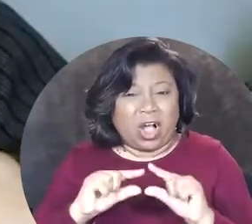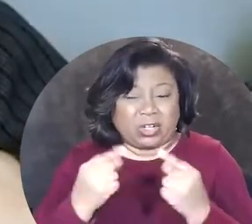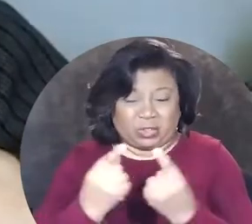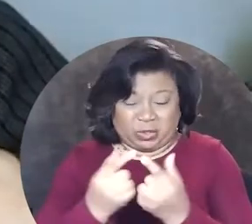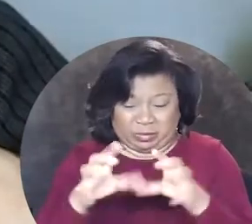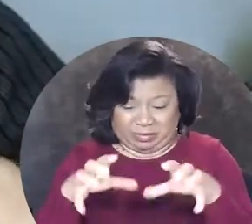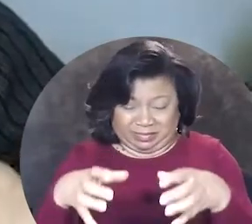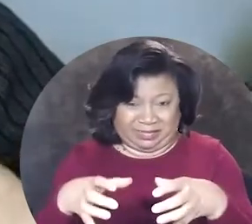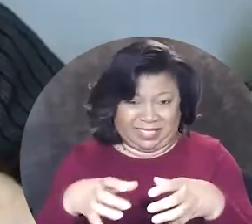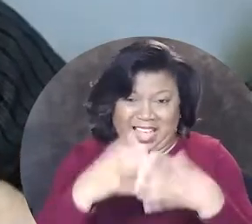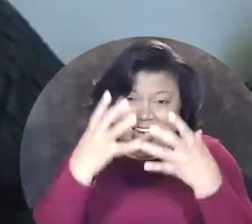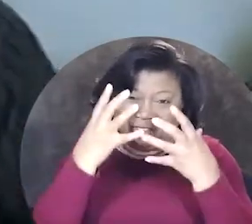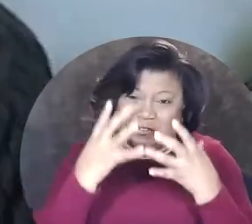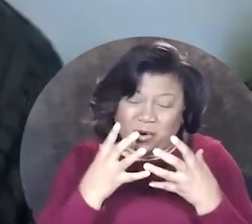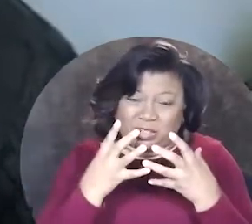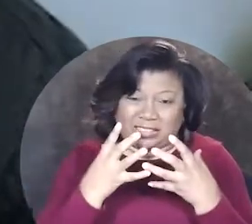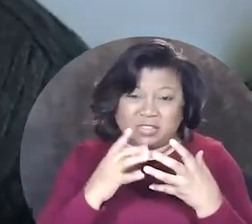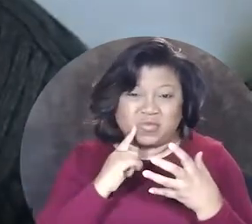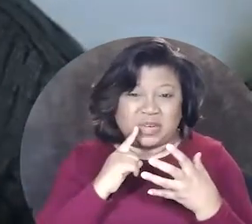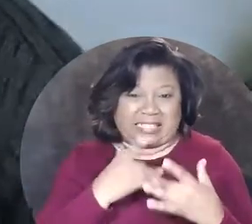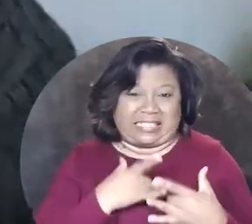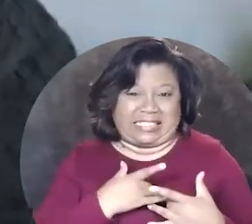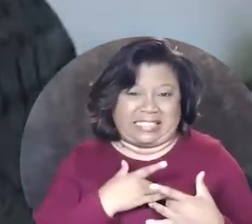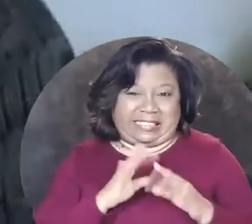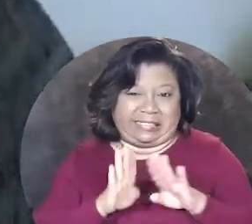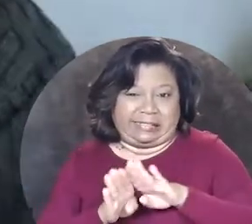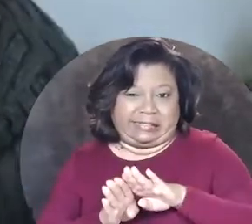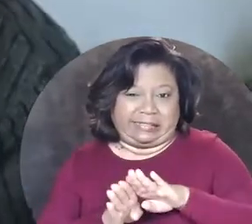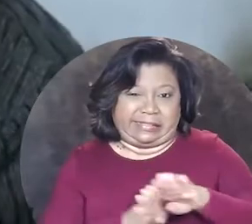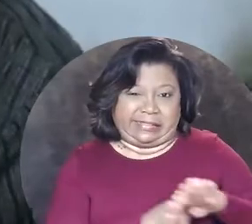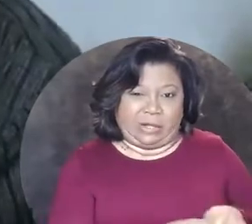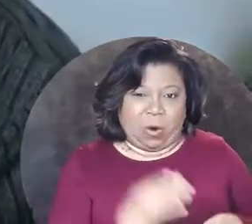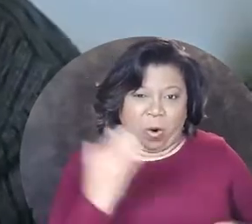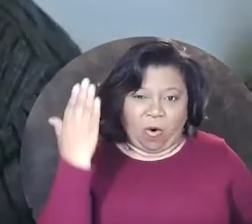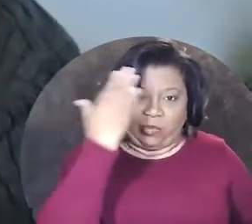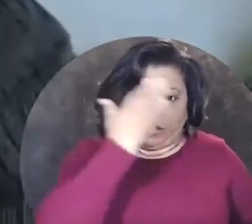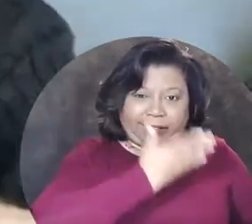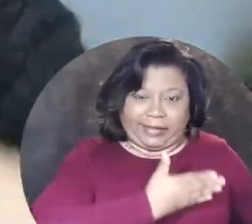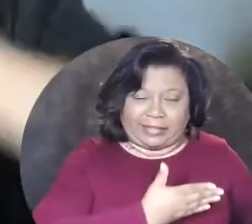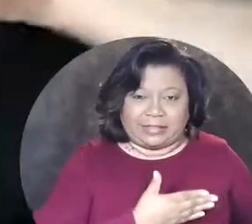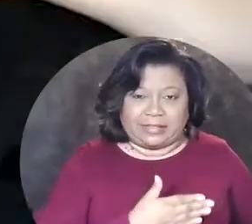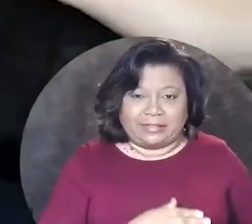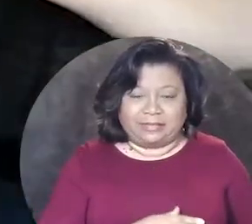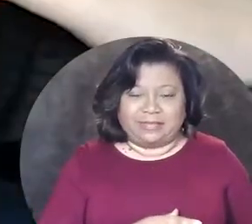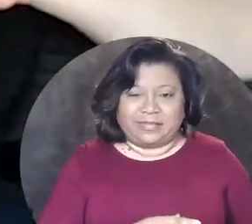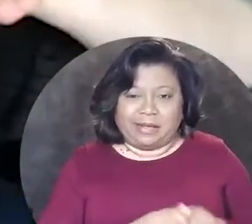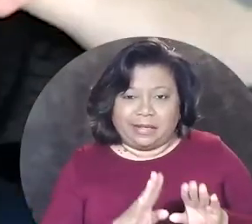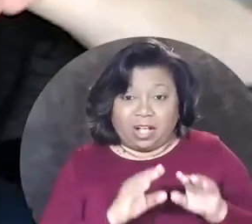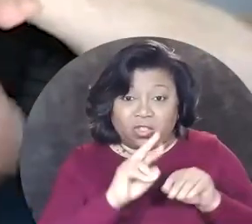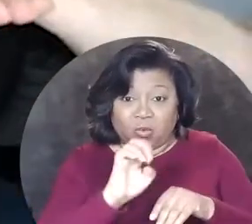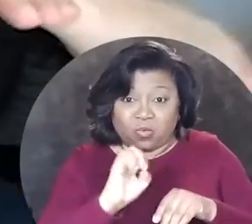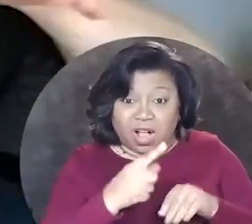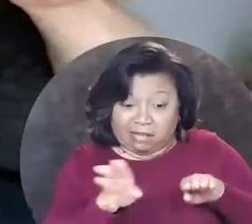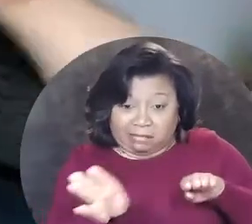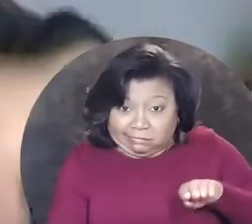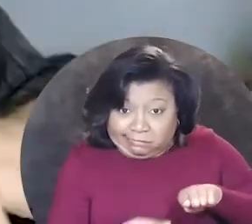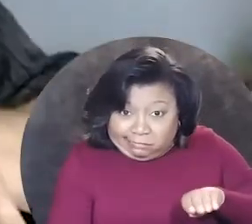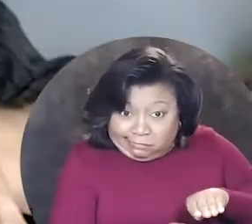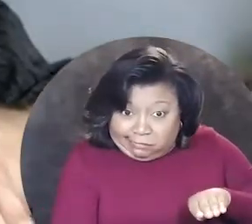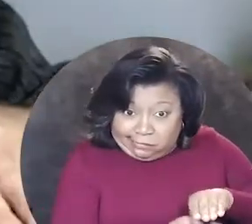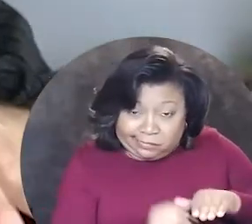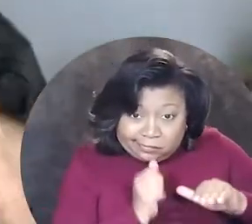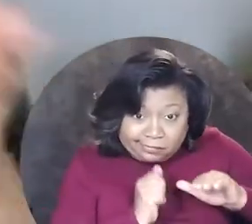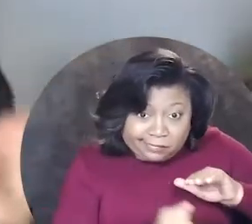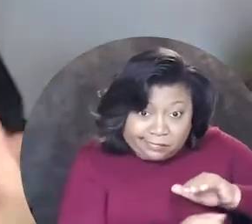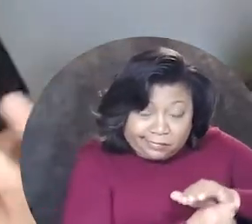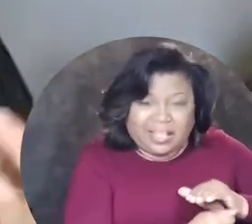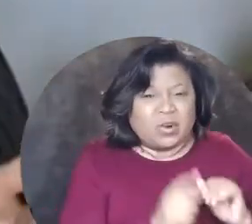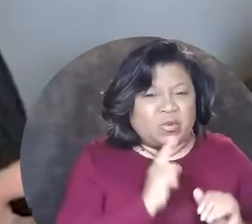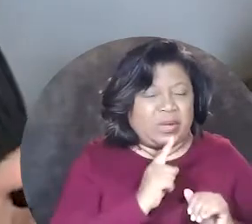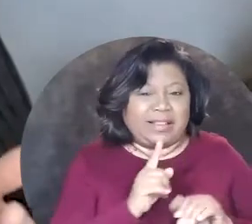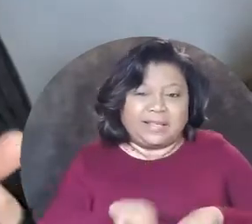swept under the rug, pushed out of the limelight, not only are we swept under the rug